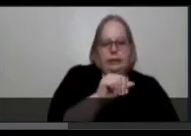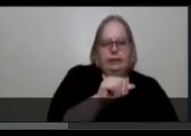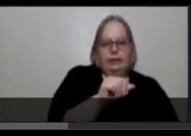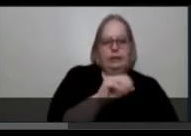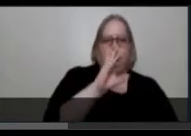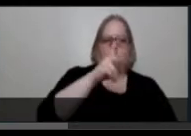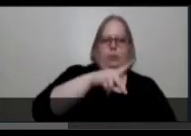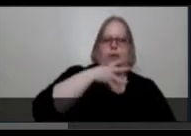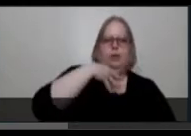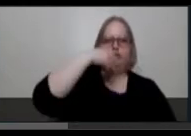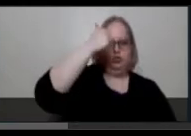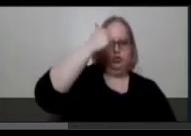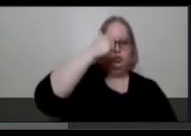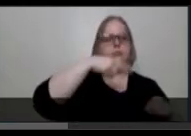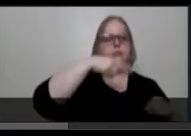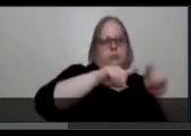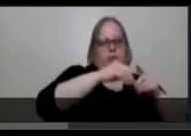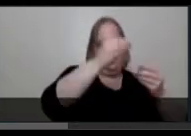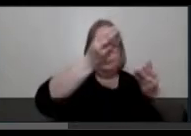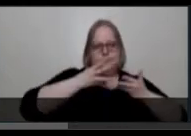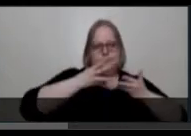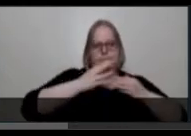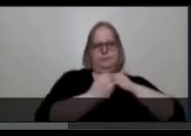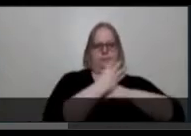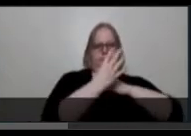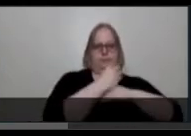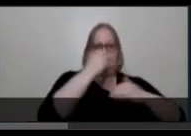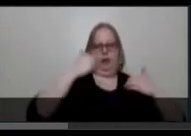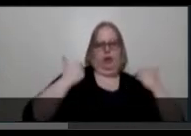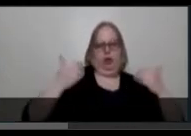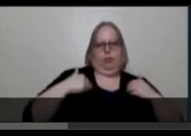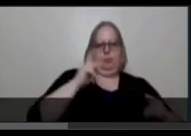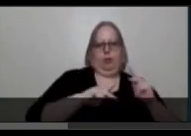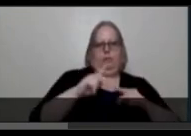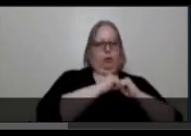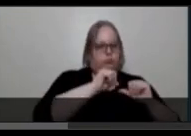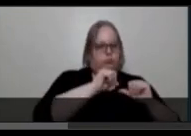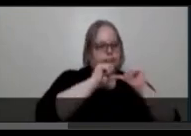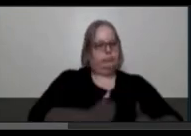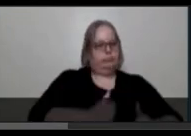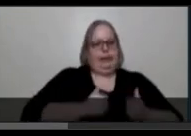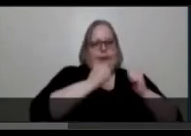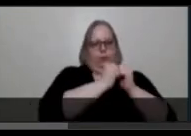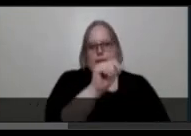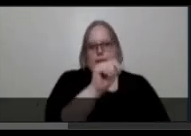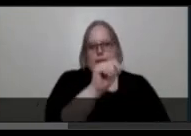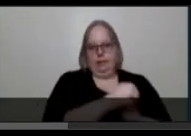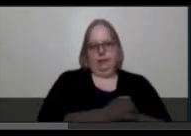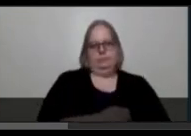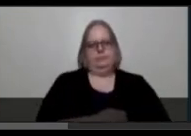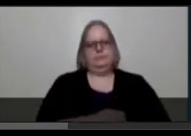depart advice onto younger kin about living as a person with a disability. Leah talks about having